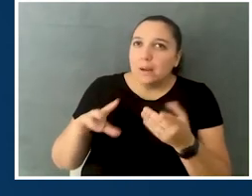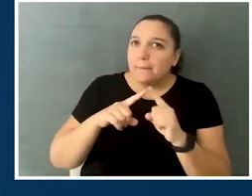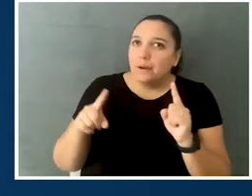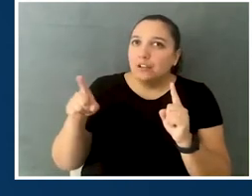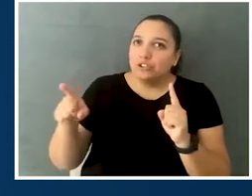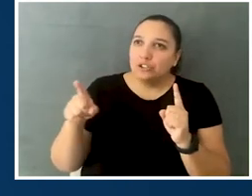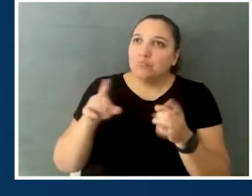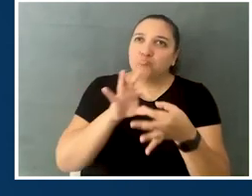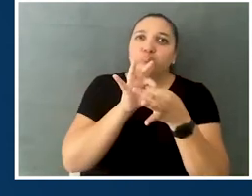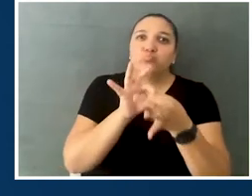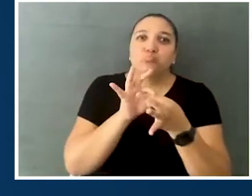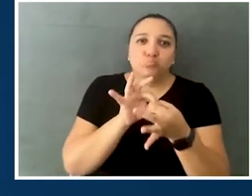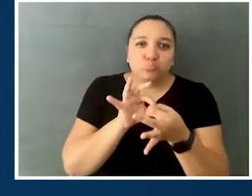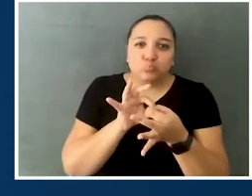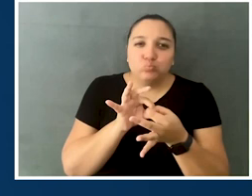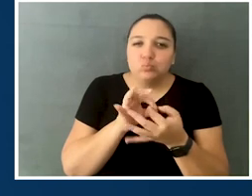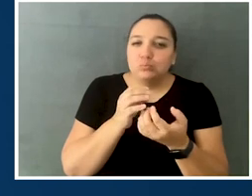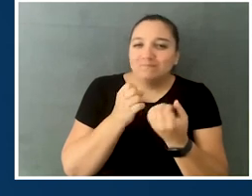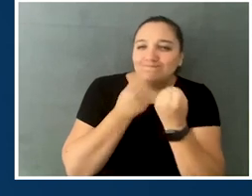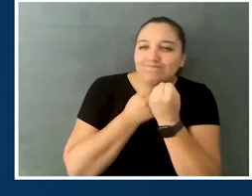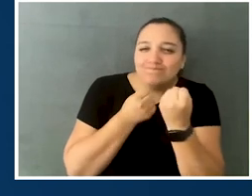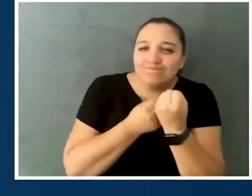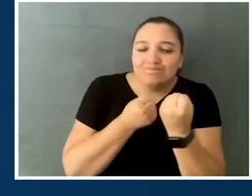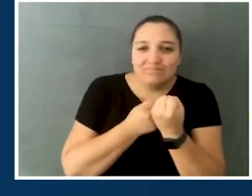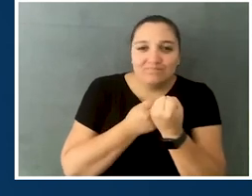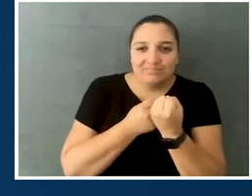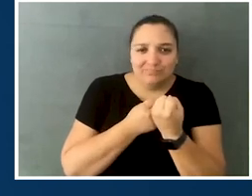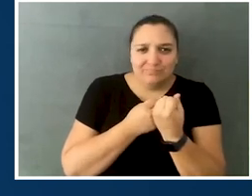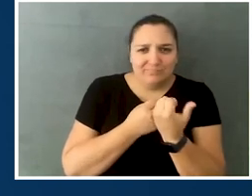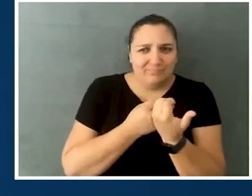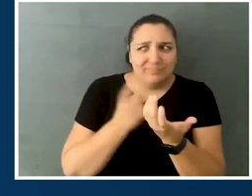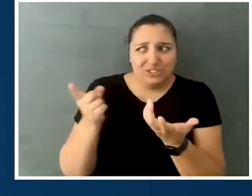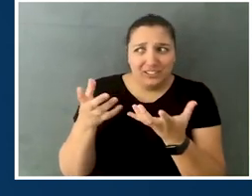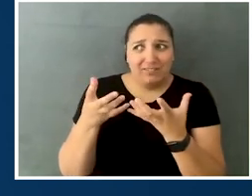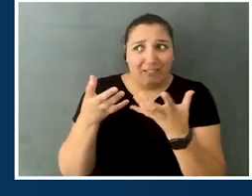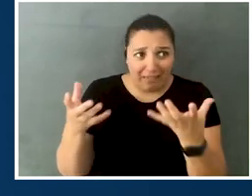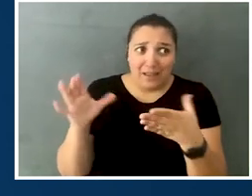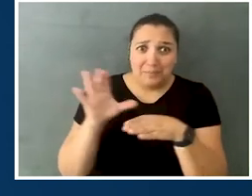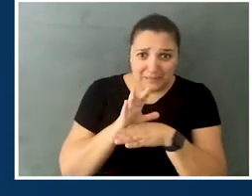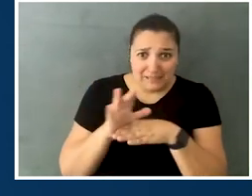but her developing relationships and keeping them when, really, she had an awful lot going on.